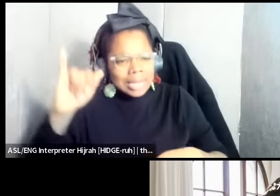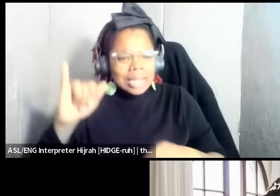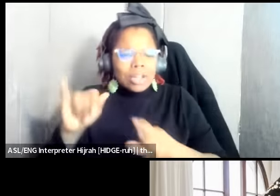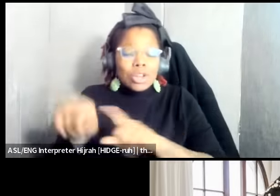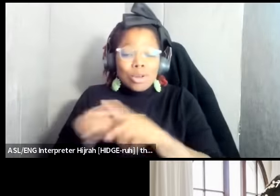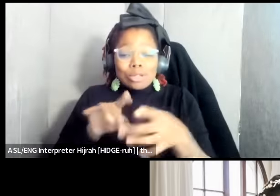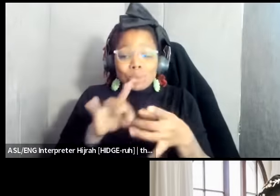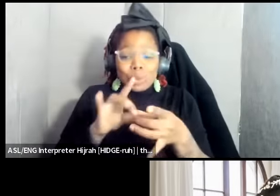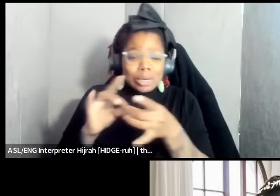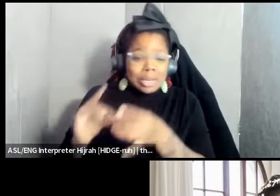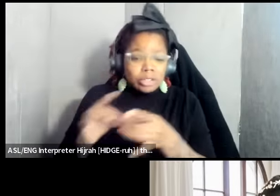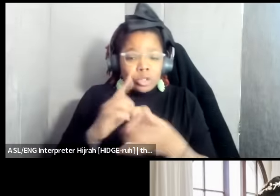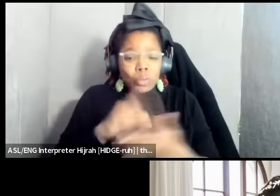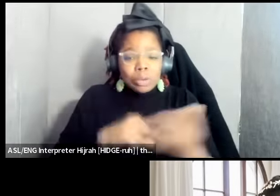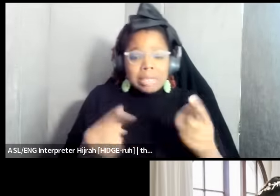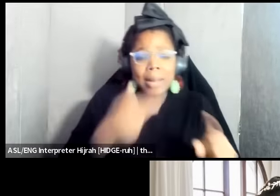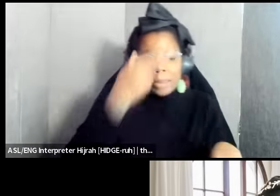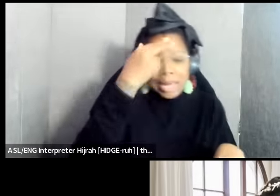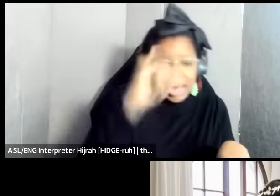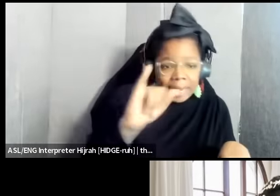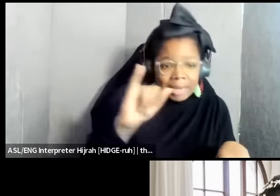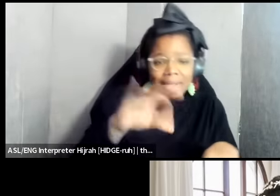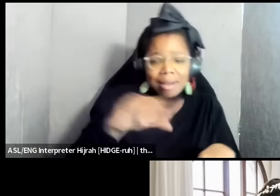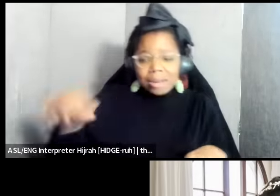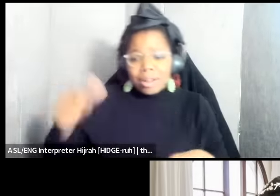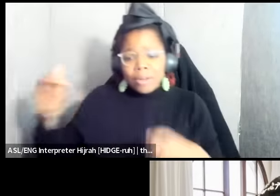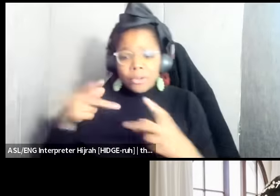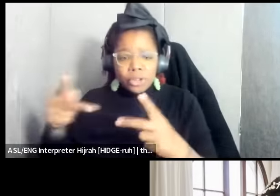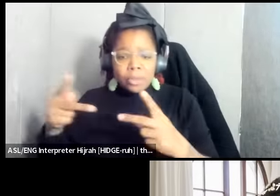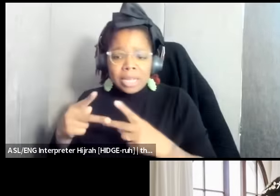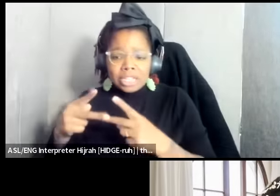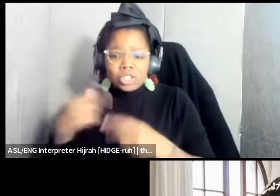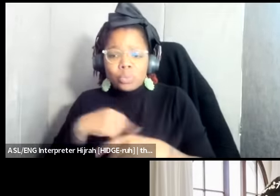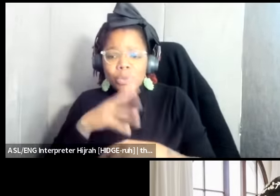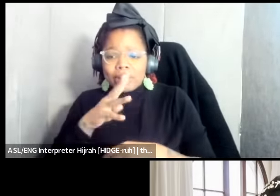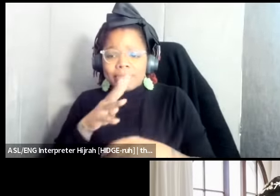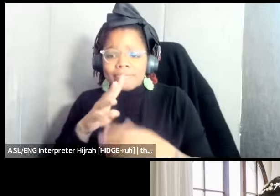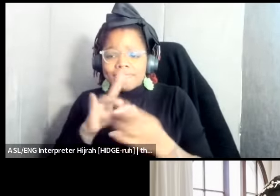what's happening in Haiti and and these other sites of struggle we've mentioned in Palestine